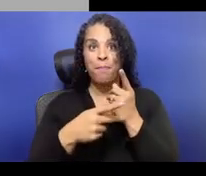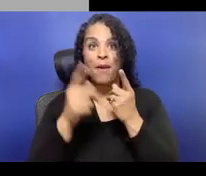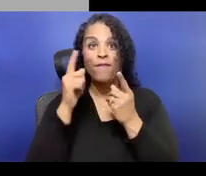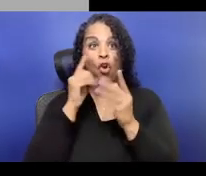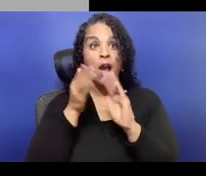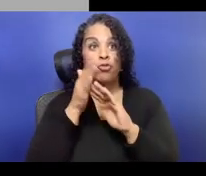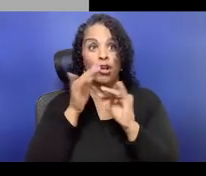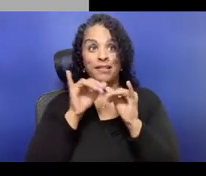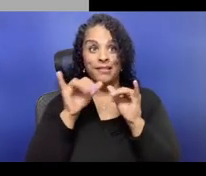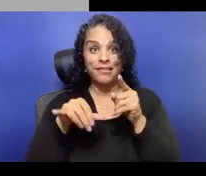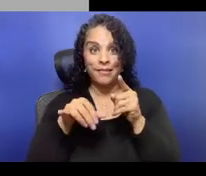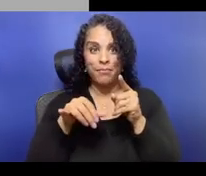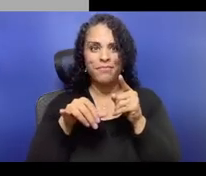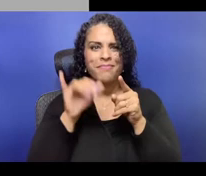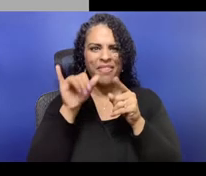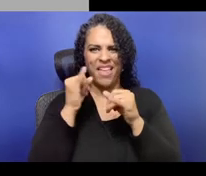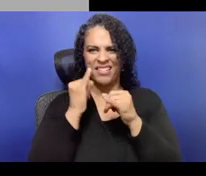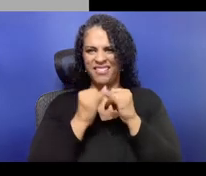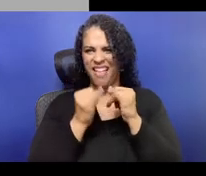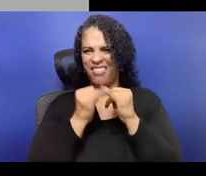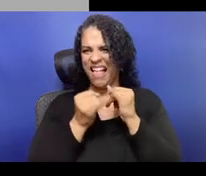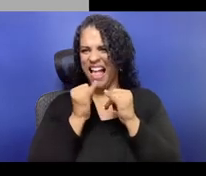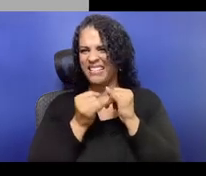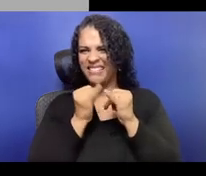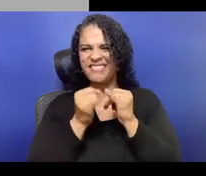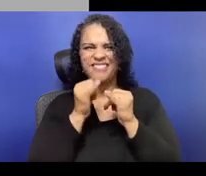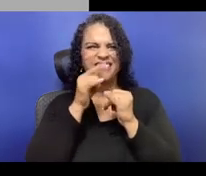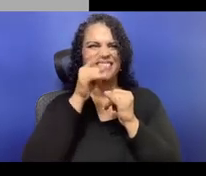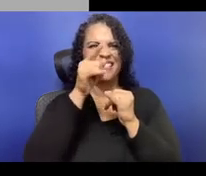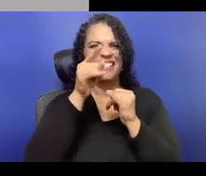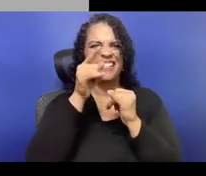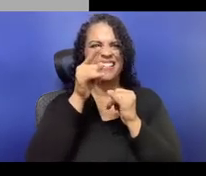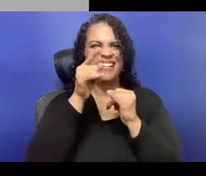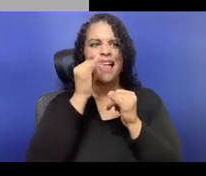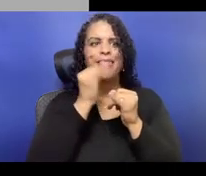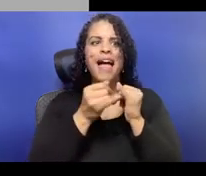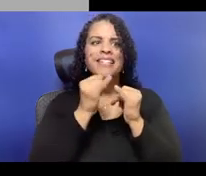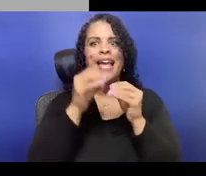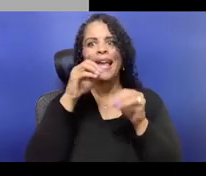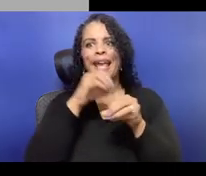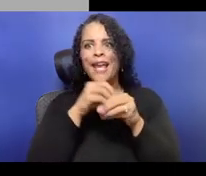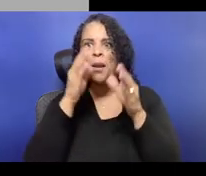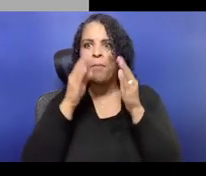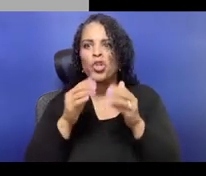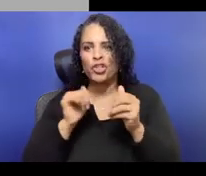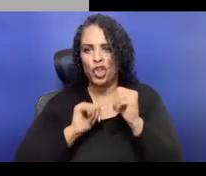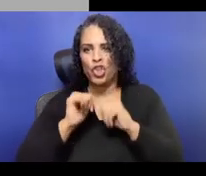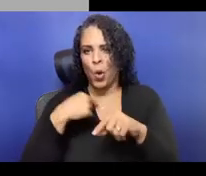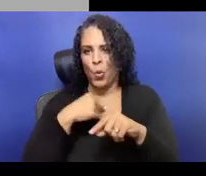professional facilitators or moderators, community meetings. So we had that money there and set aside